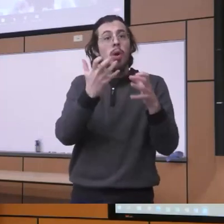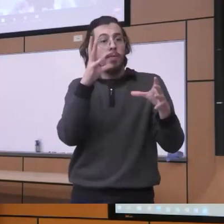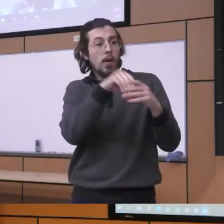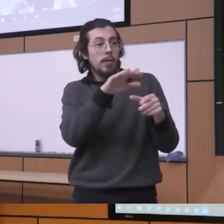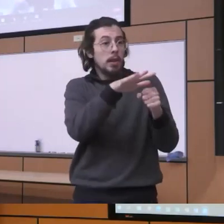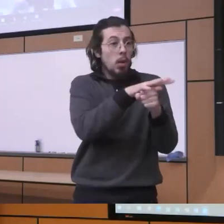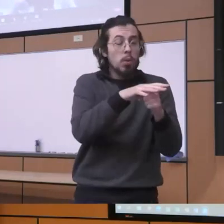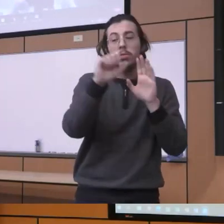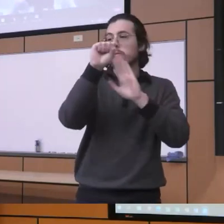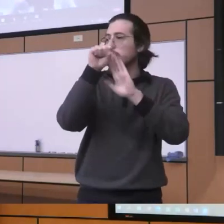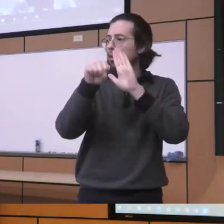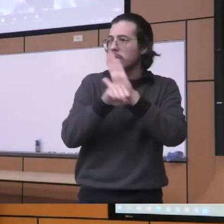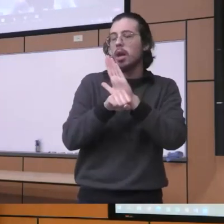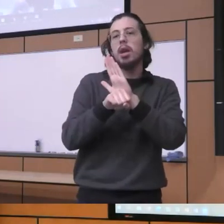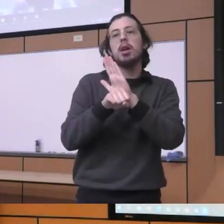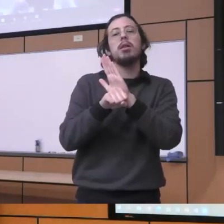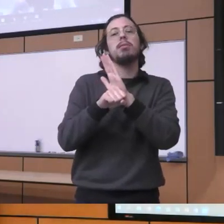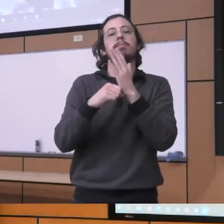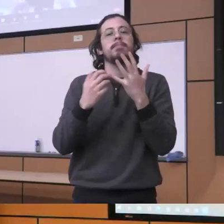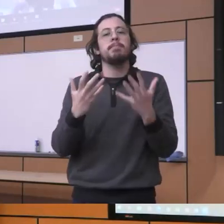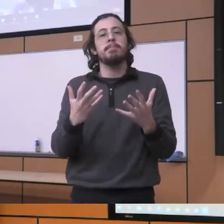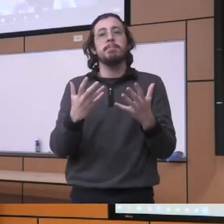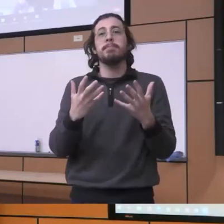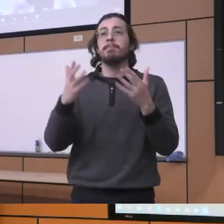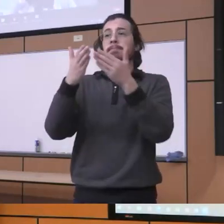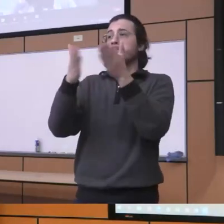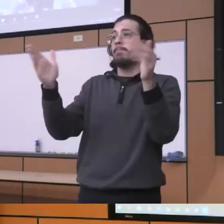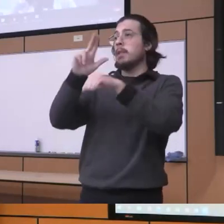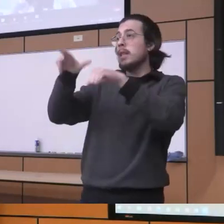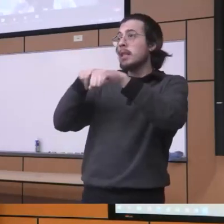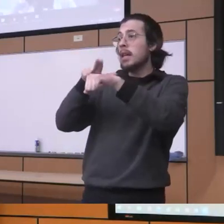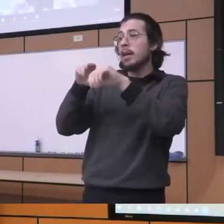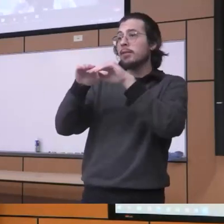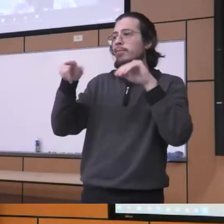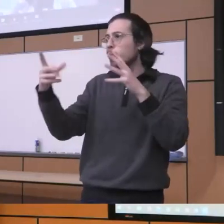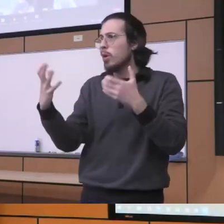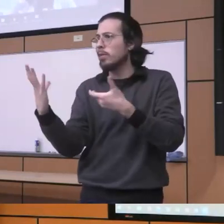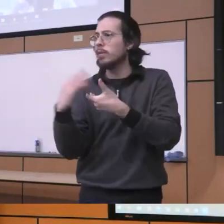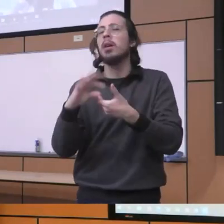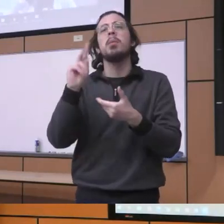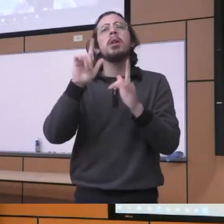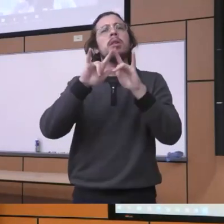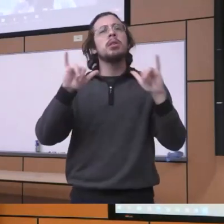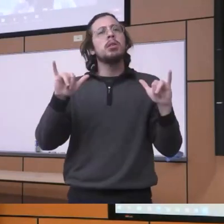level you know and even the national level you know so but also a lot of it a lot of them are not